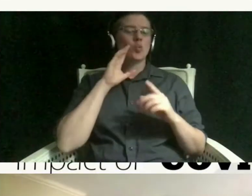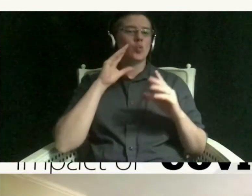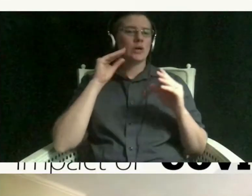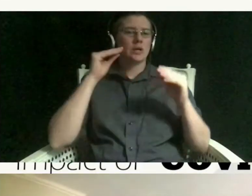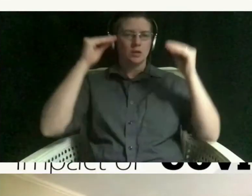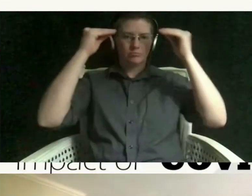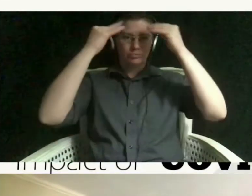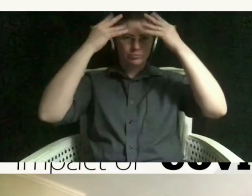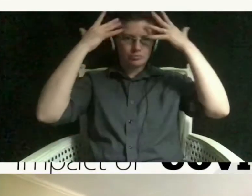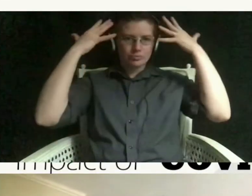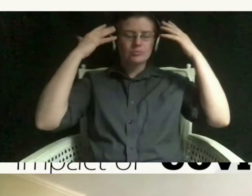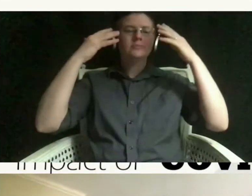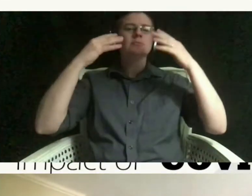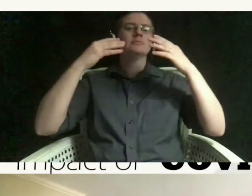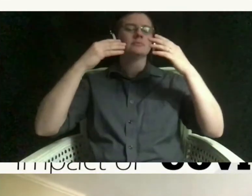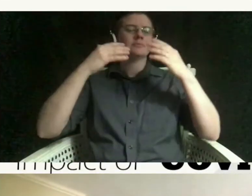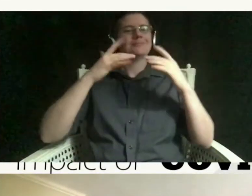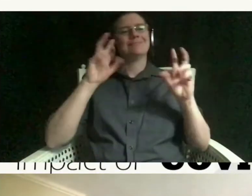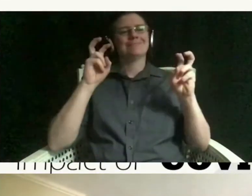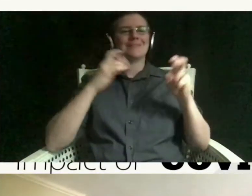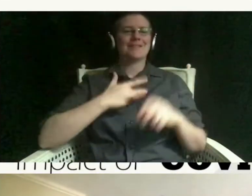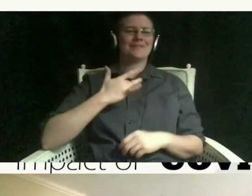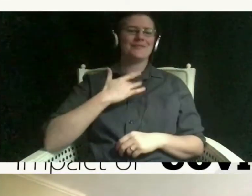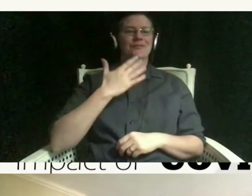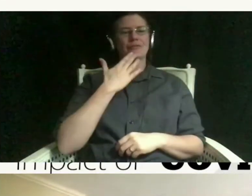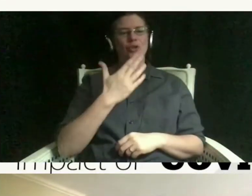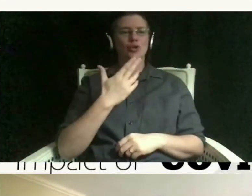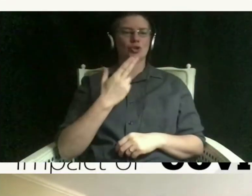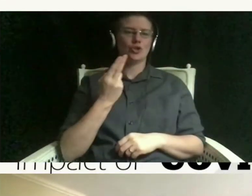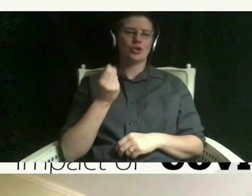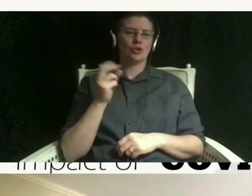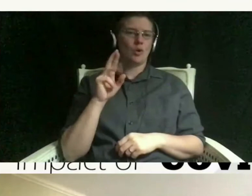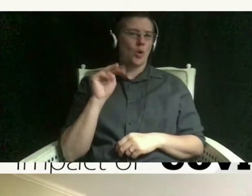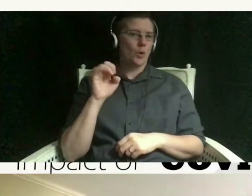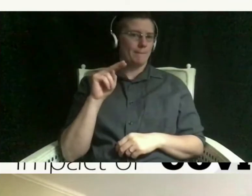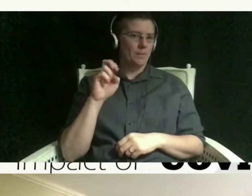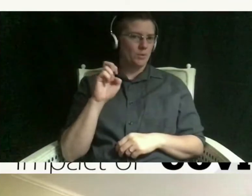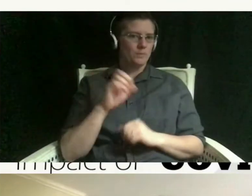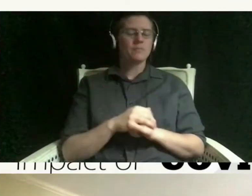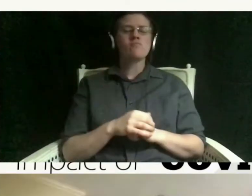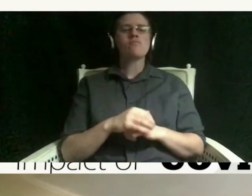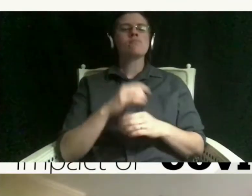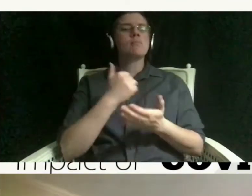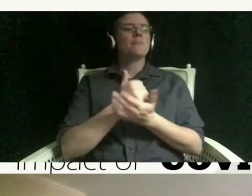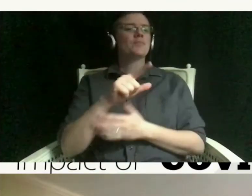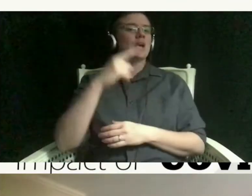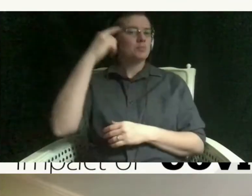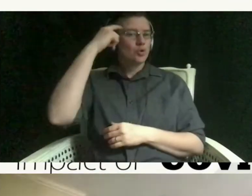feel good hormone it really helps your brain to be able to re-energize in the time when it may